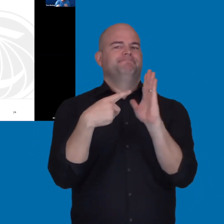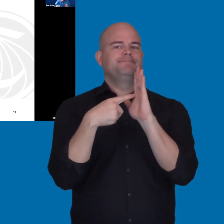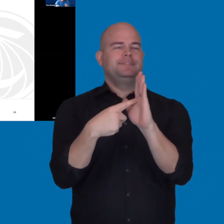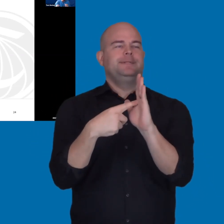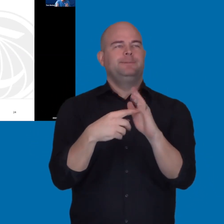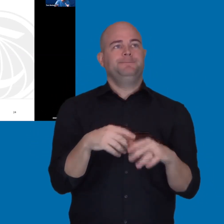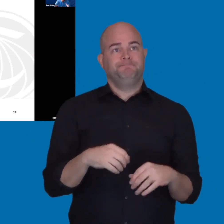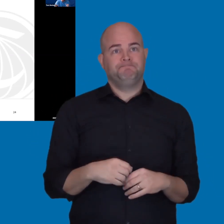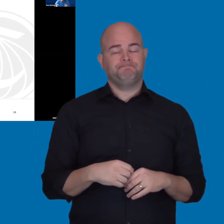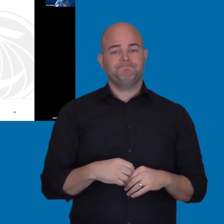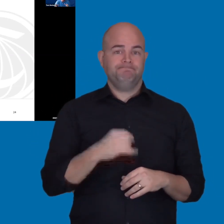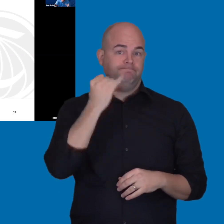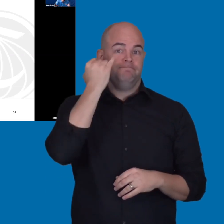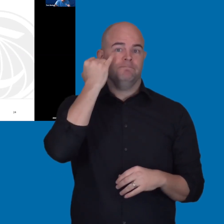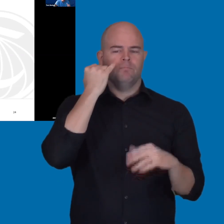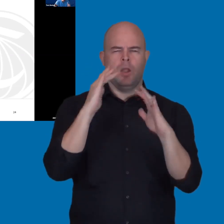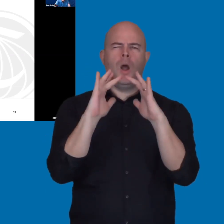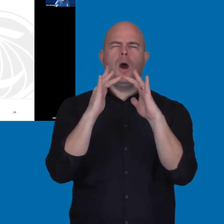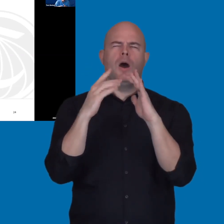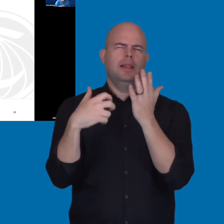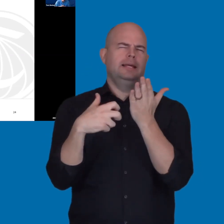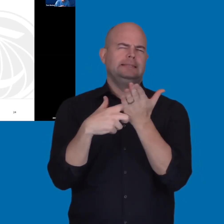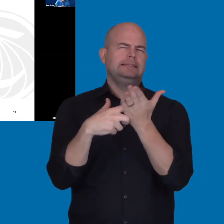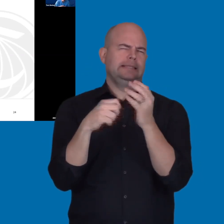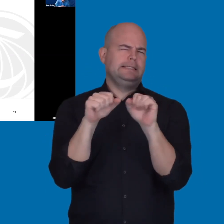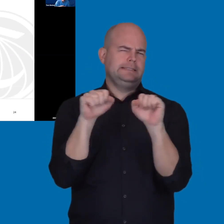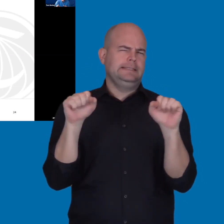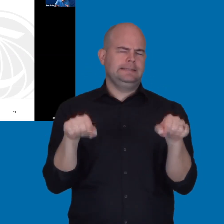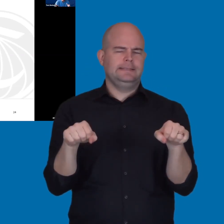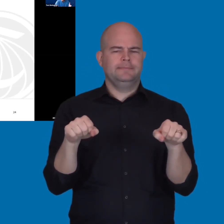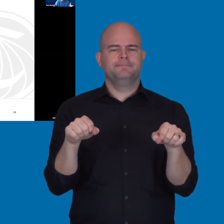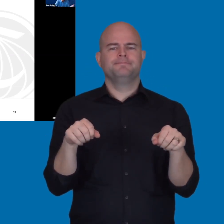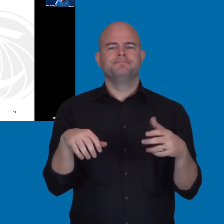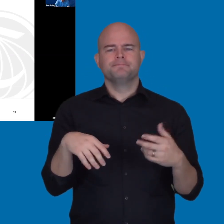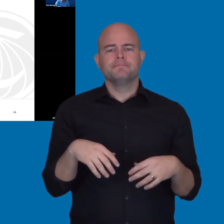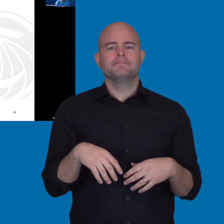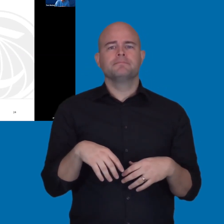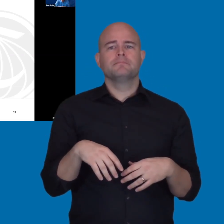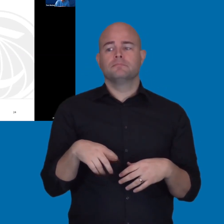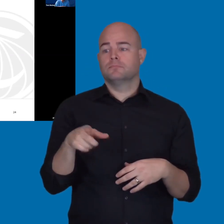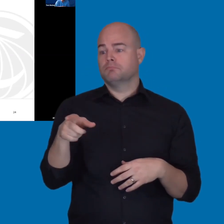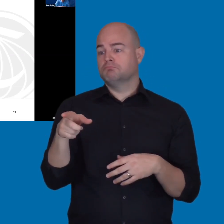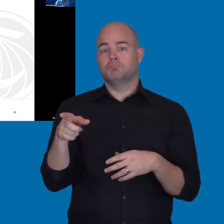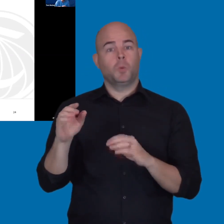say you had an online ticketing system where a person without a disability could use it